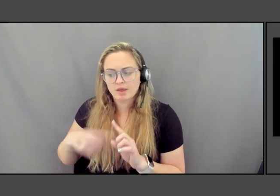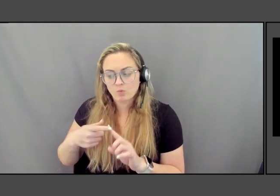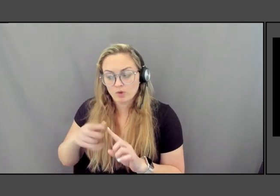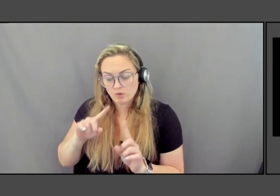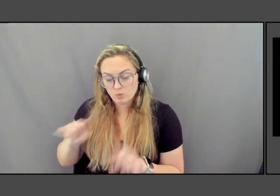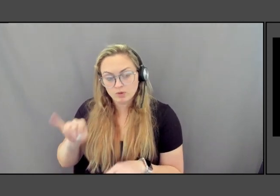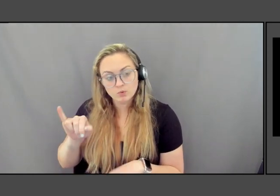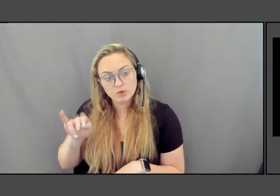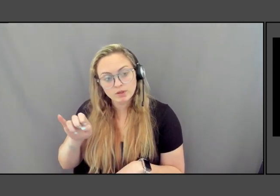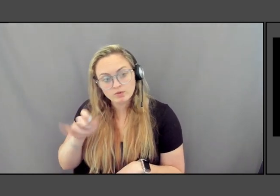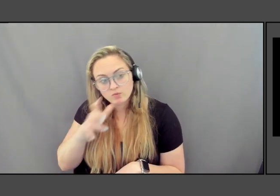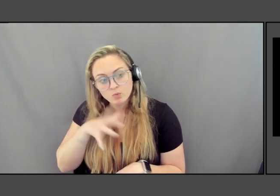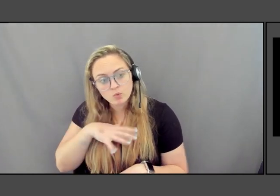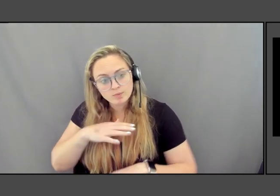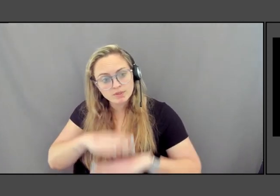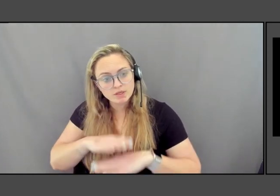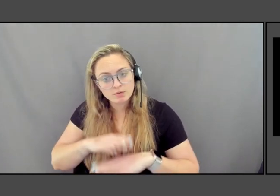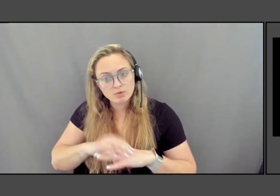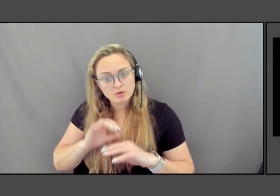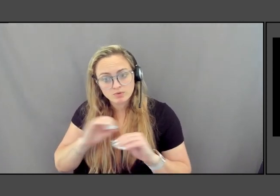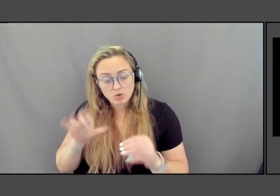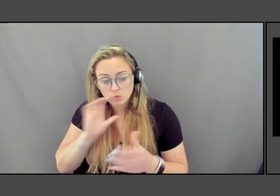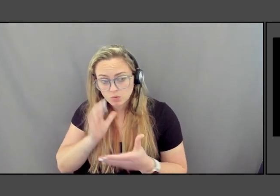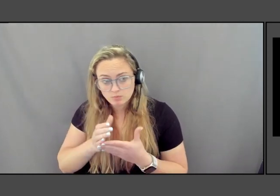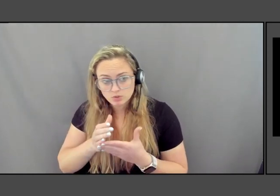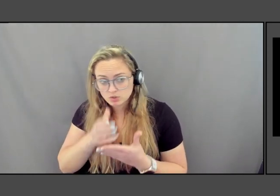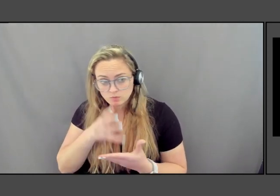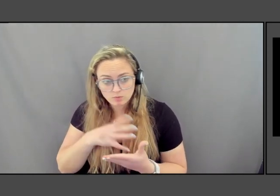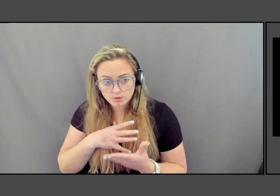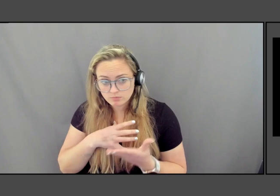There were no images of women anywhere, at which point,